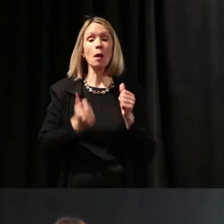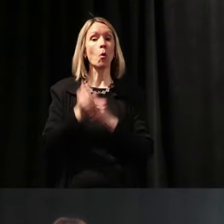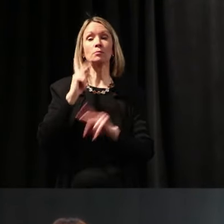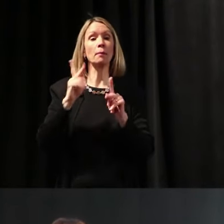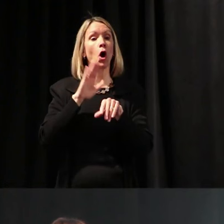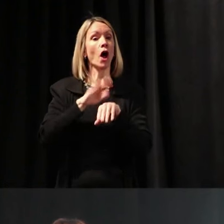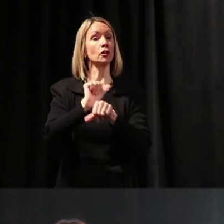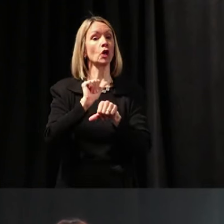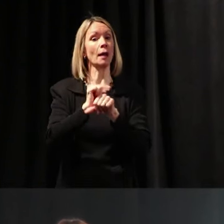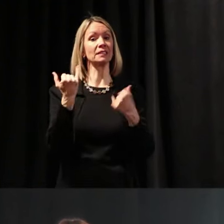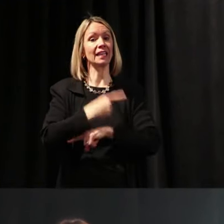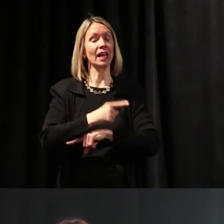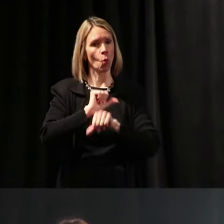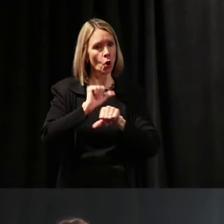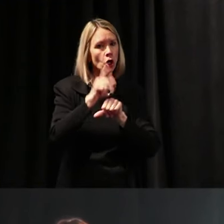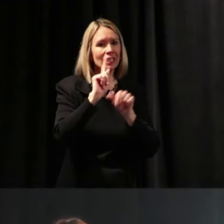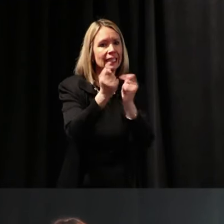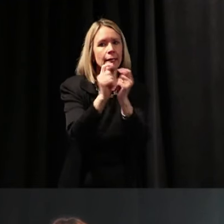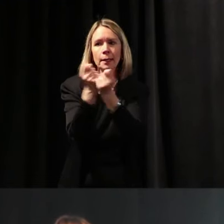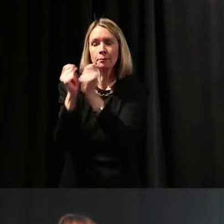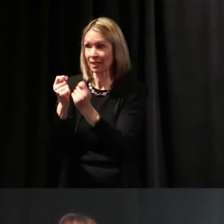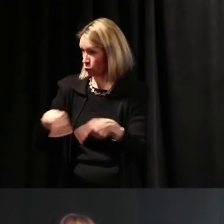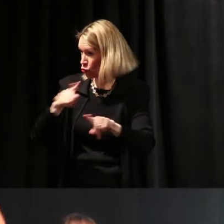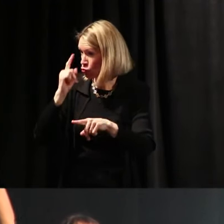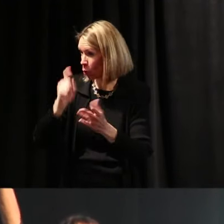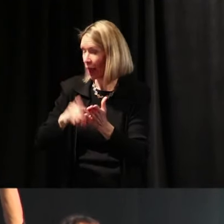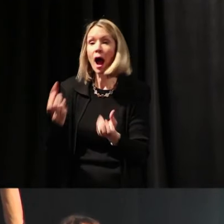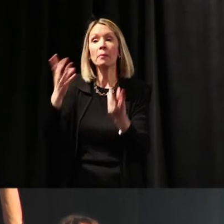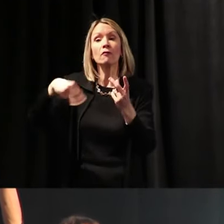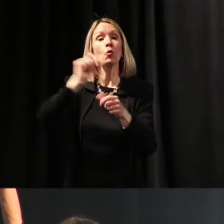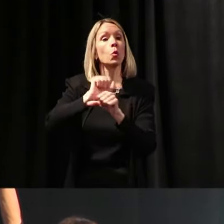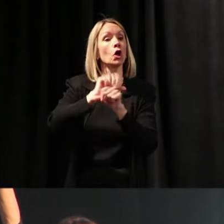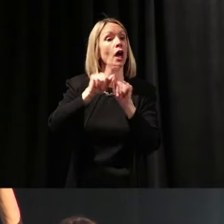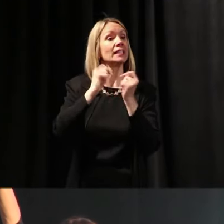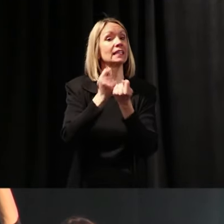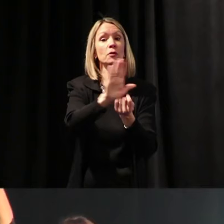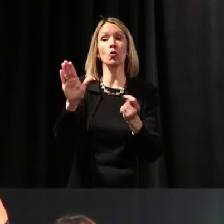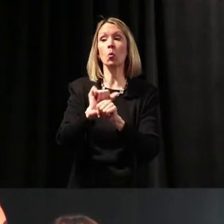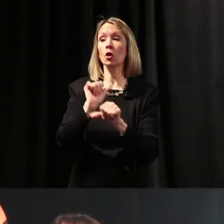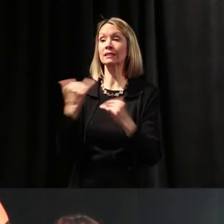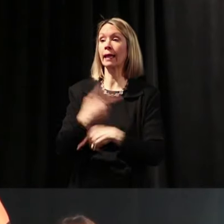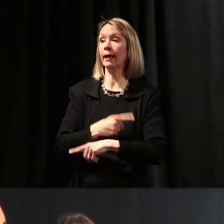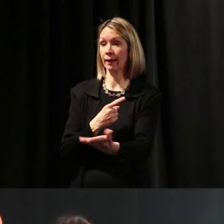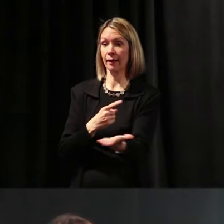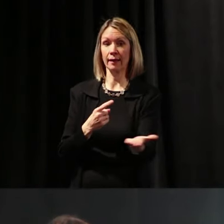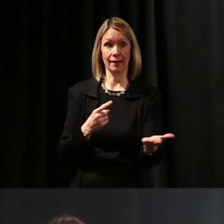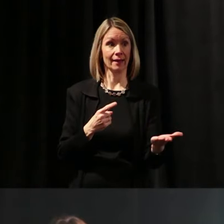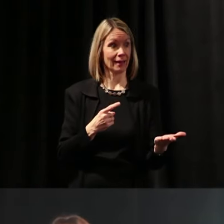work in teams. Have you noticed that? How many of you work on a team? You have to communicate